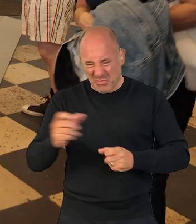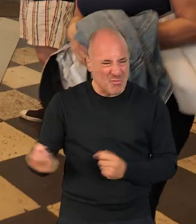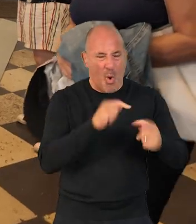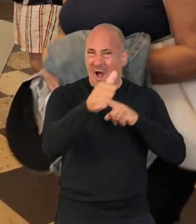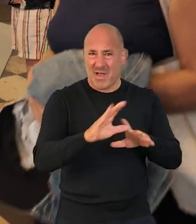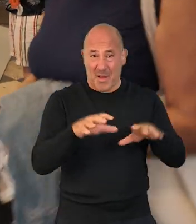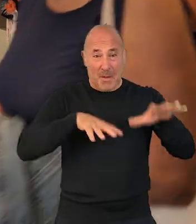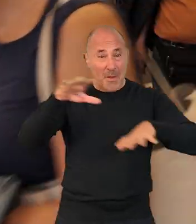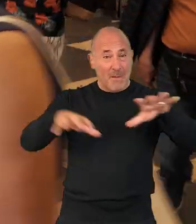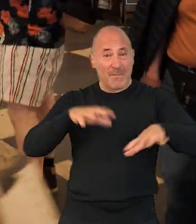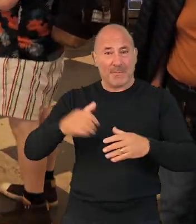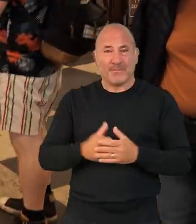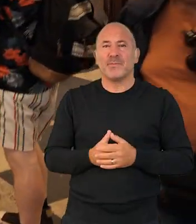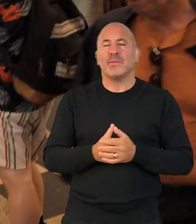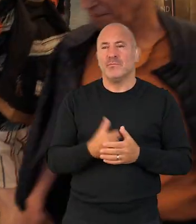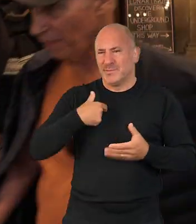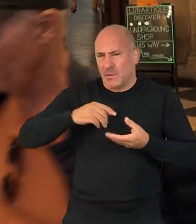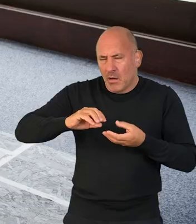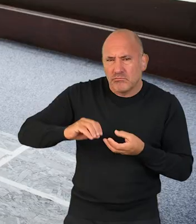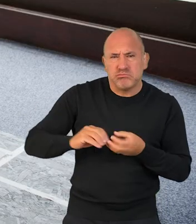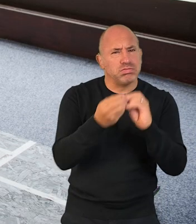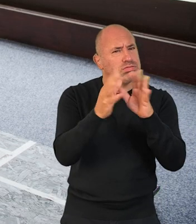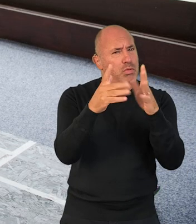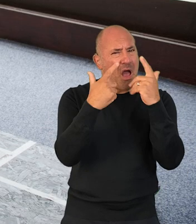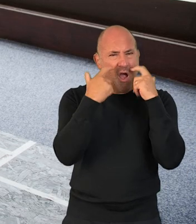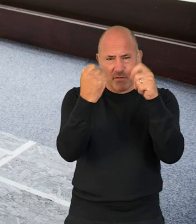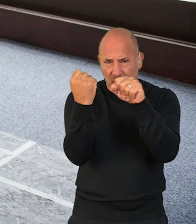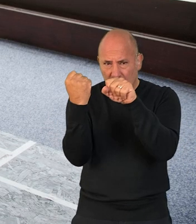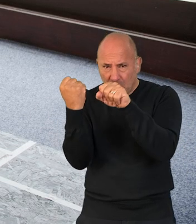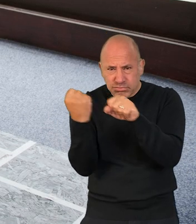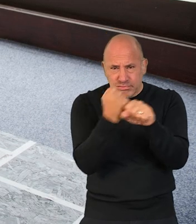and they're not horrible e-waste pieces of junk.